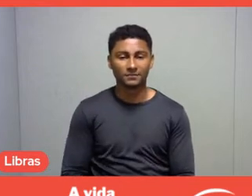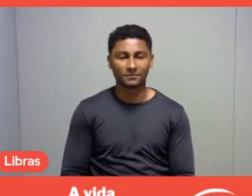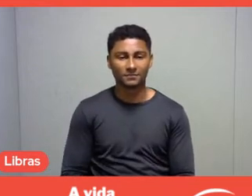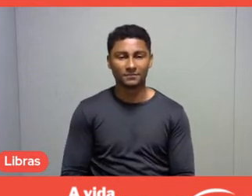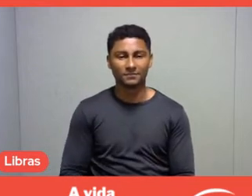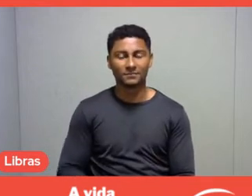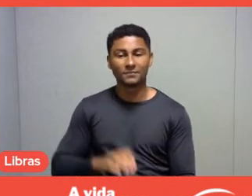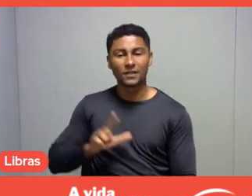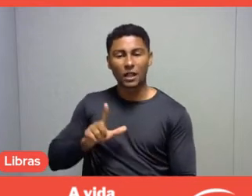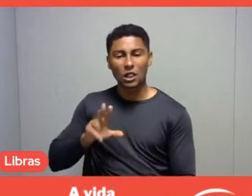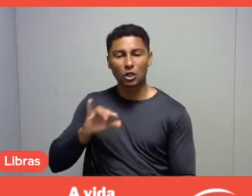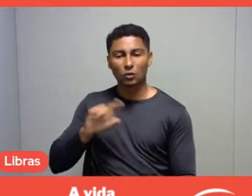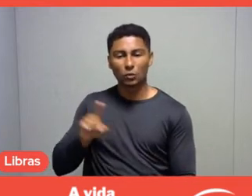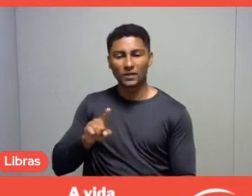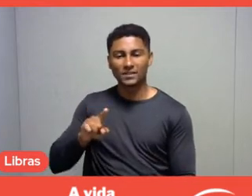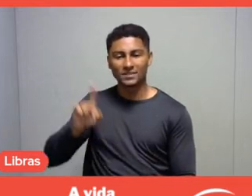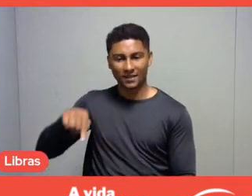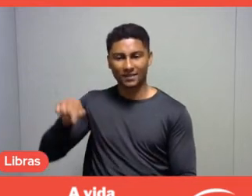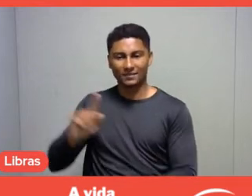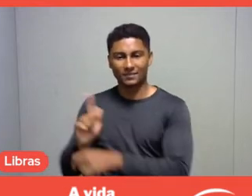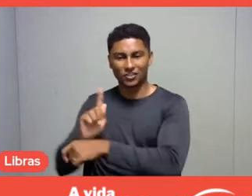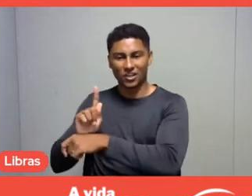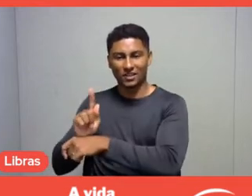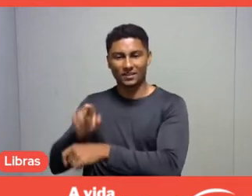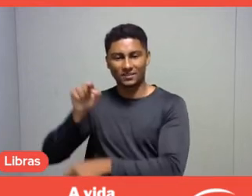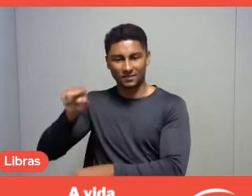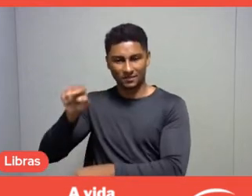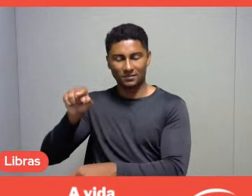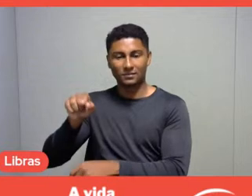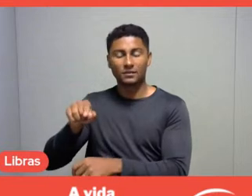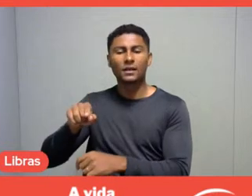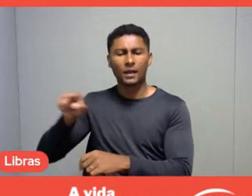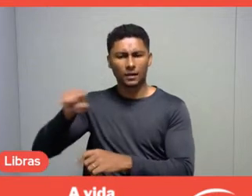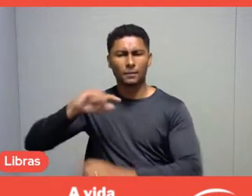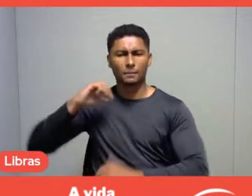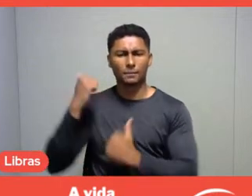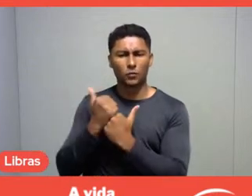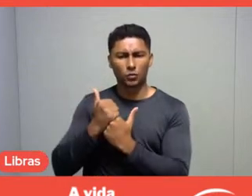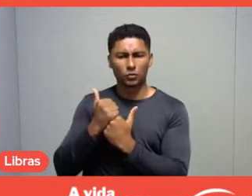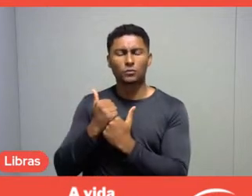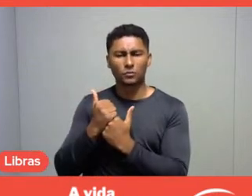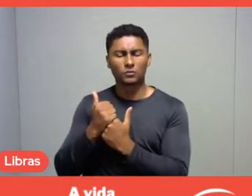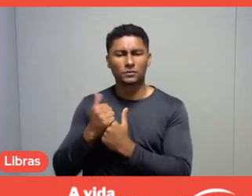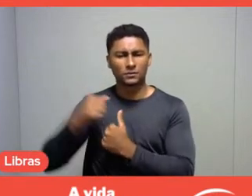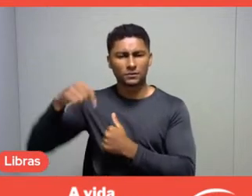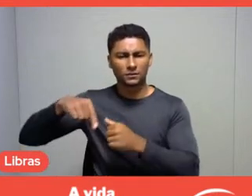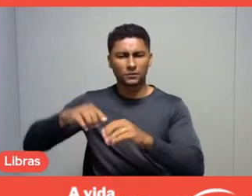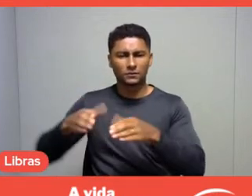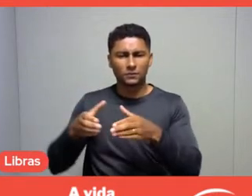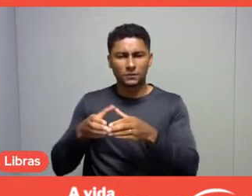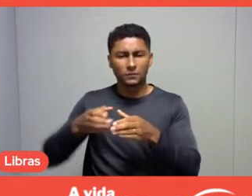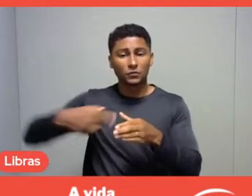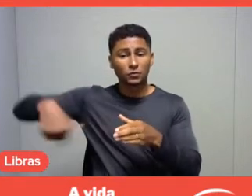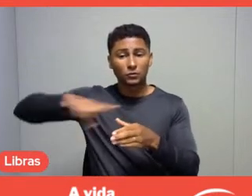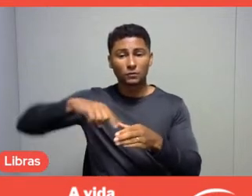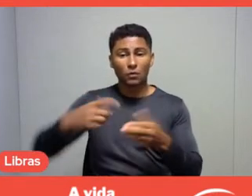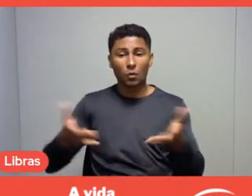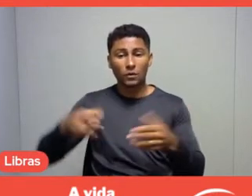who is our manager, who was the person who supported us as a team. We are a very small team today,